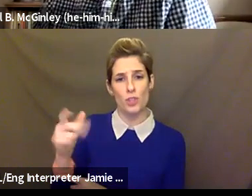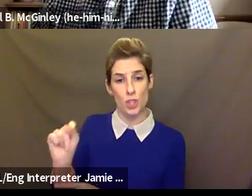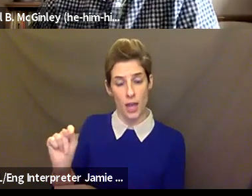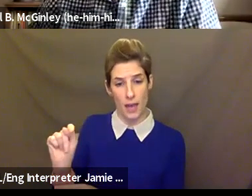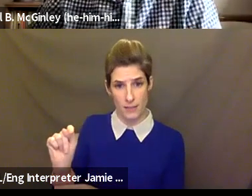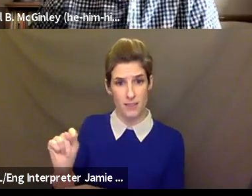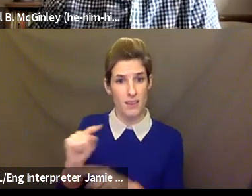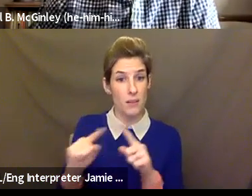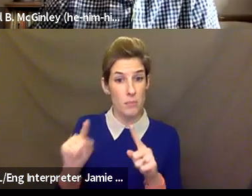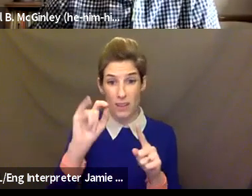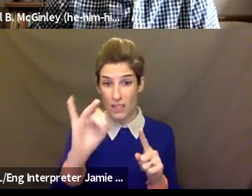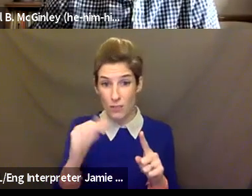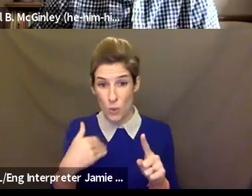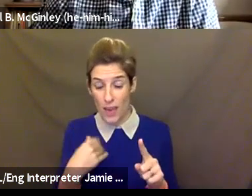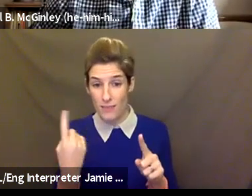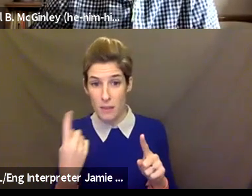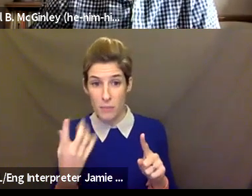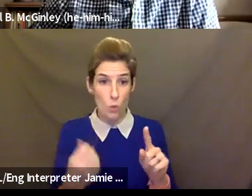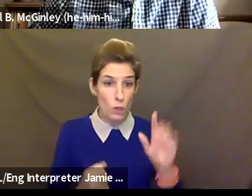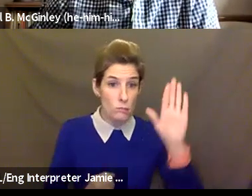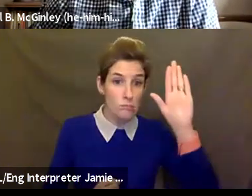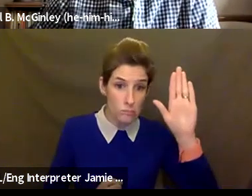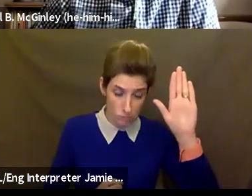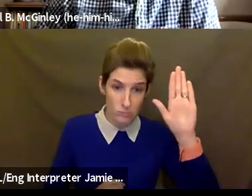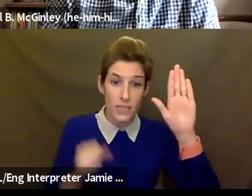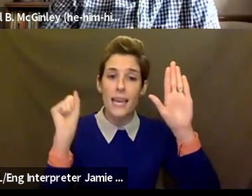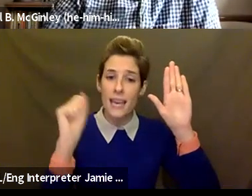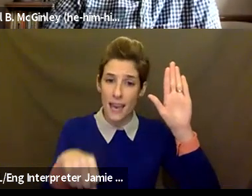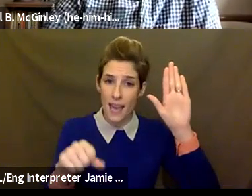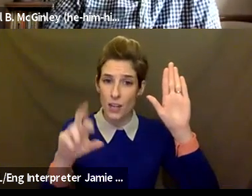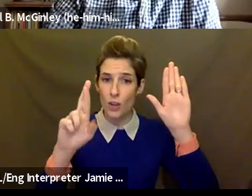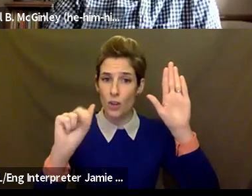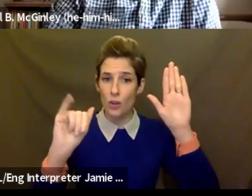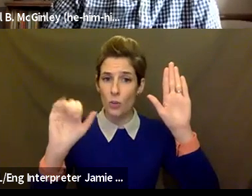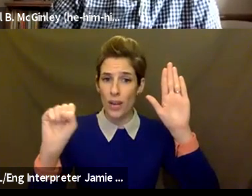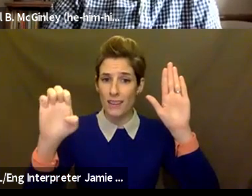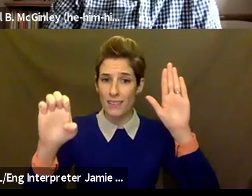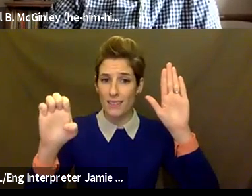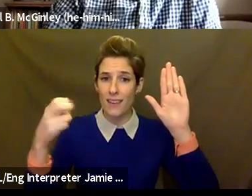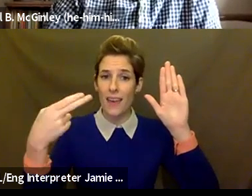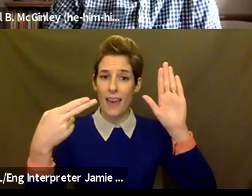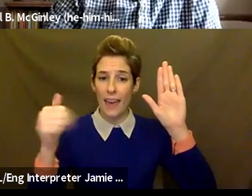your questions in the chat, and we will go through them. You're also welcome to utilize the raise hand feature on Zoom if